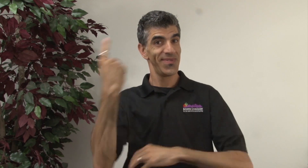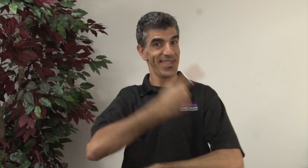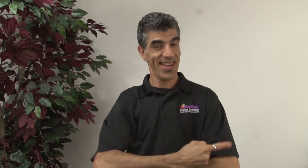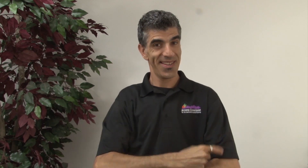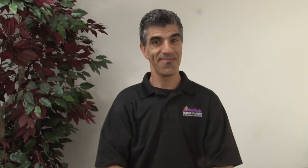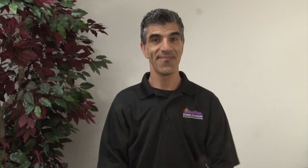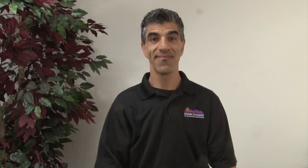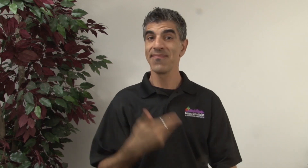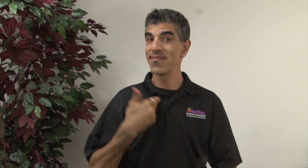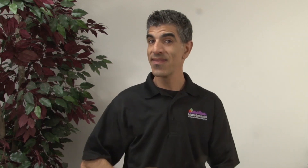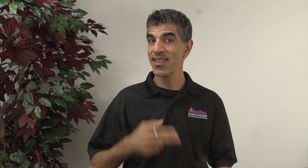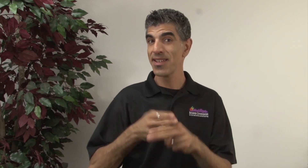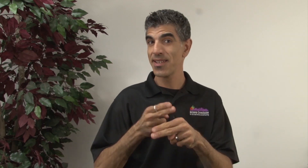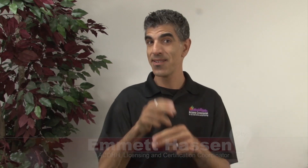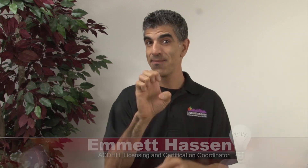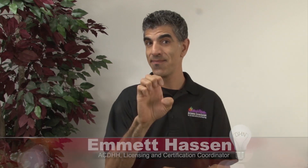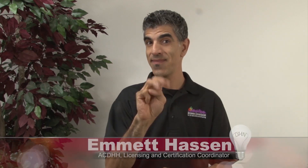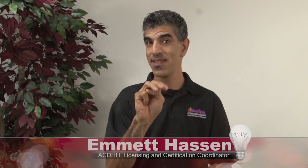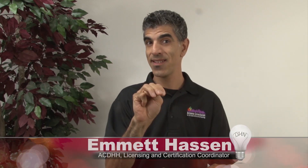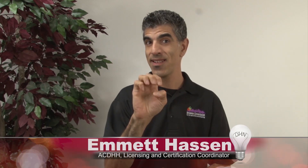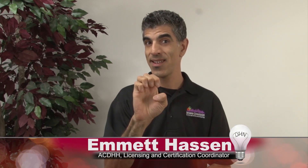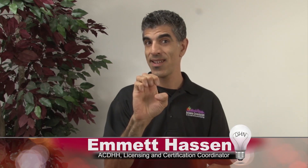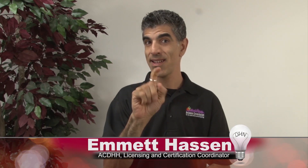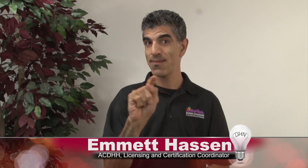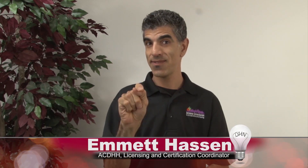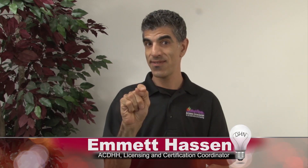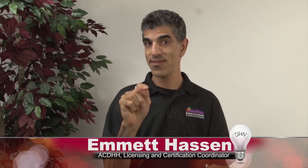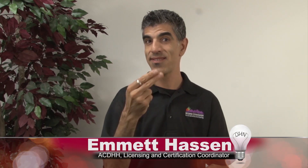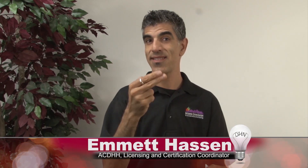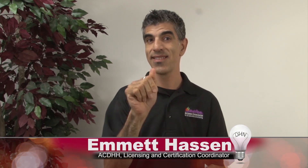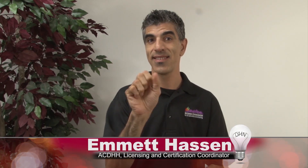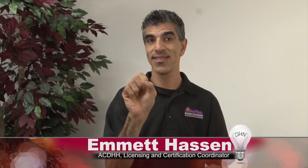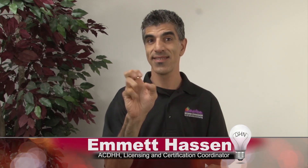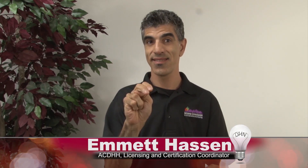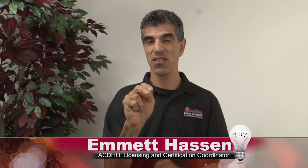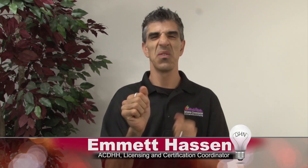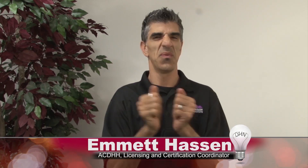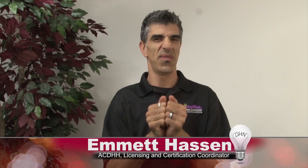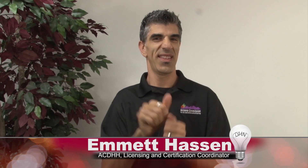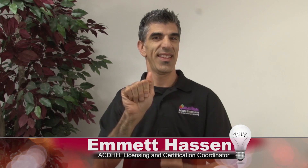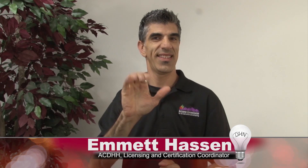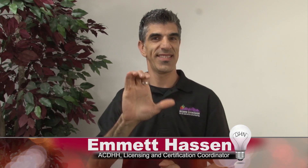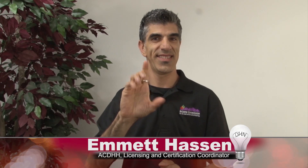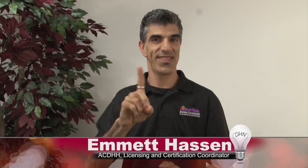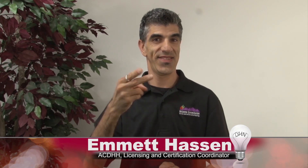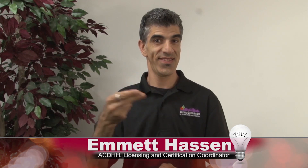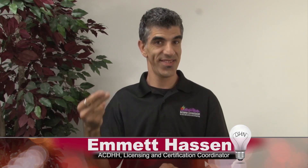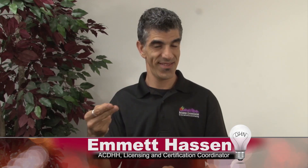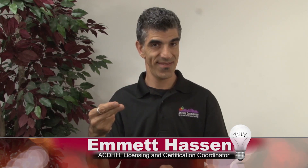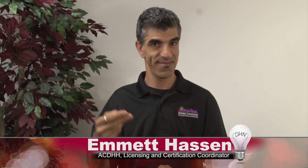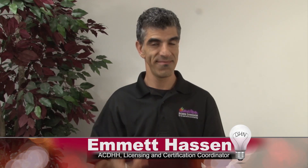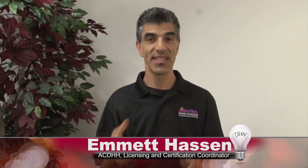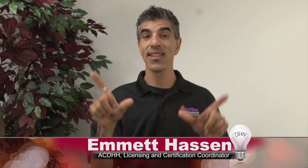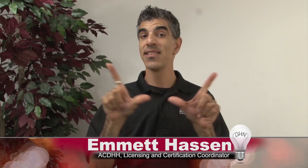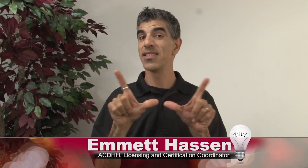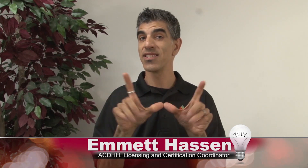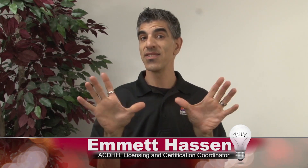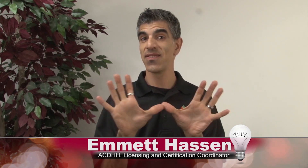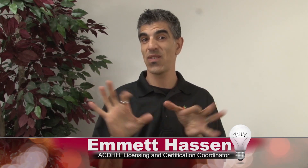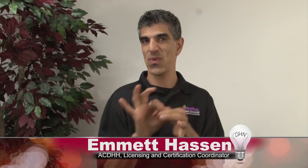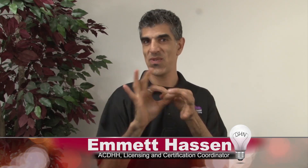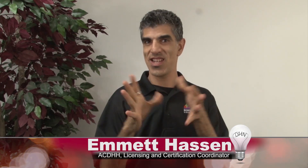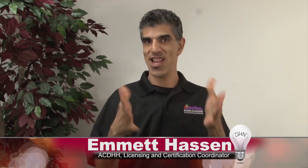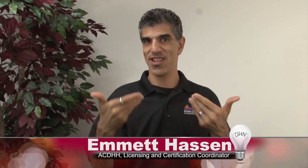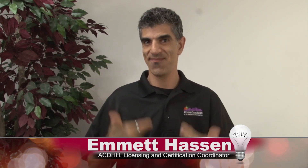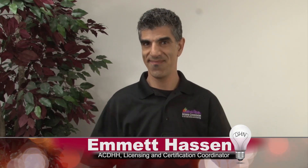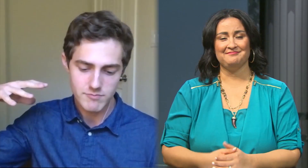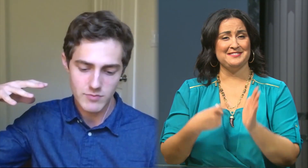I’m Emmett Hassen with ACDHH as a licensing and certificate coordinator.